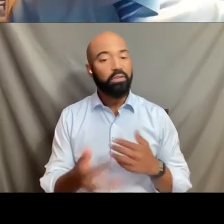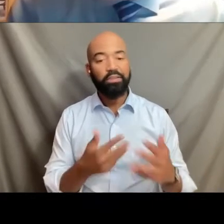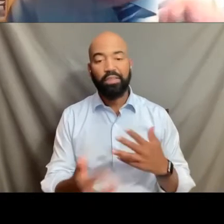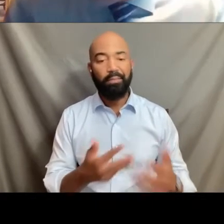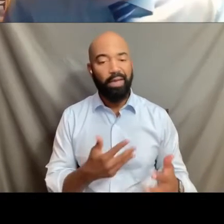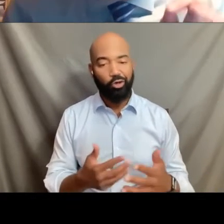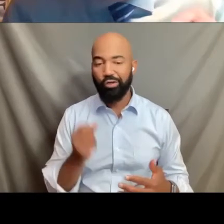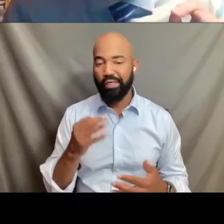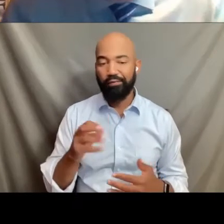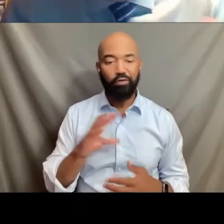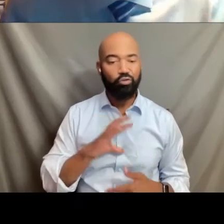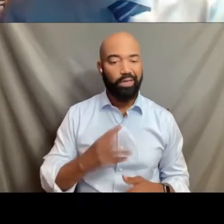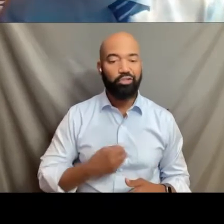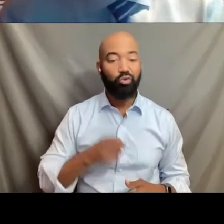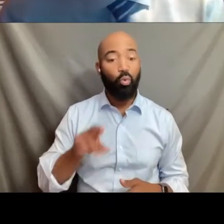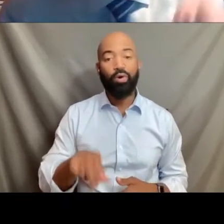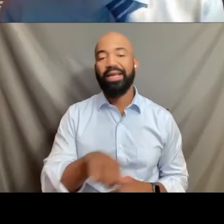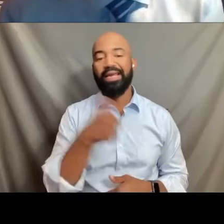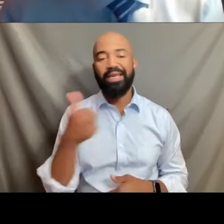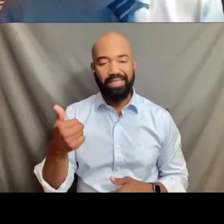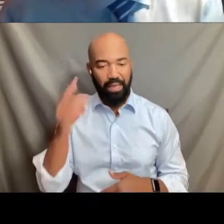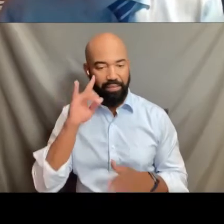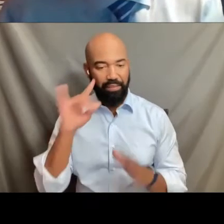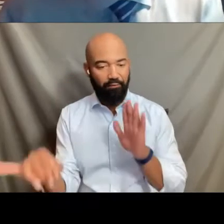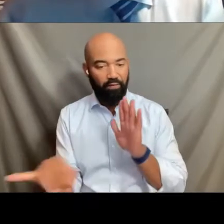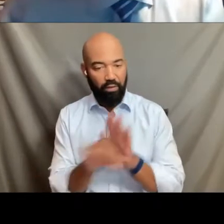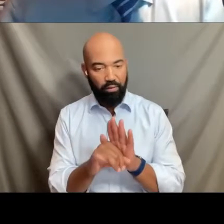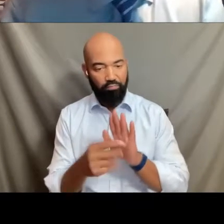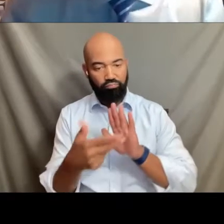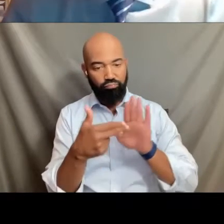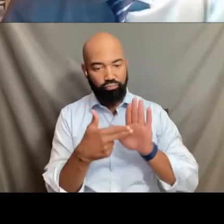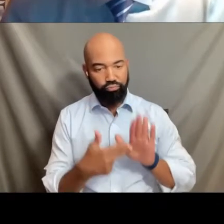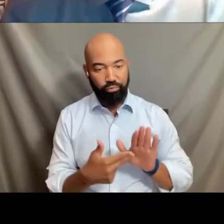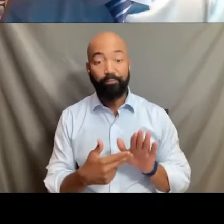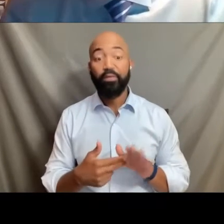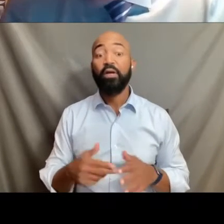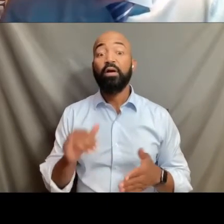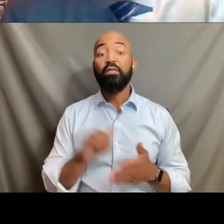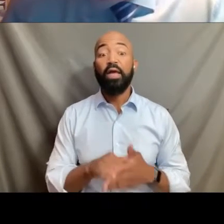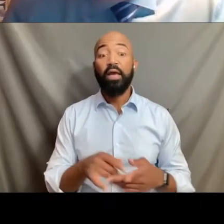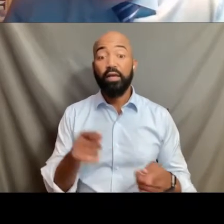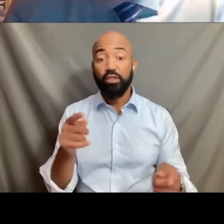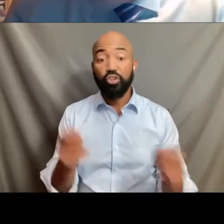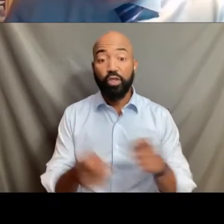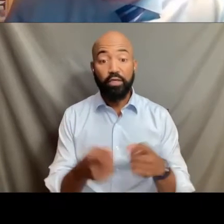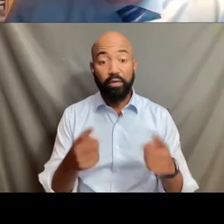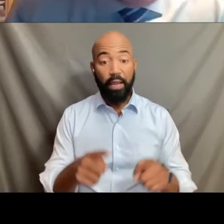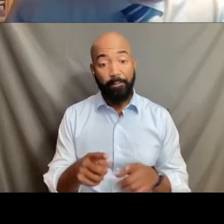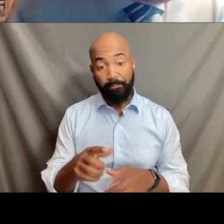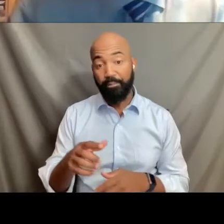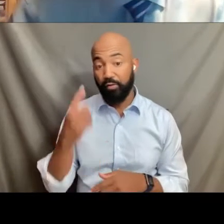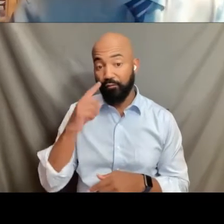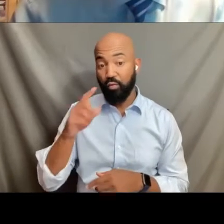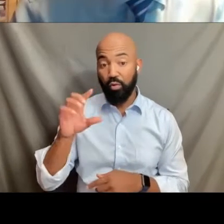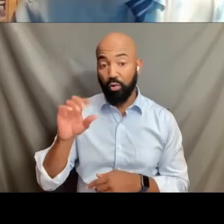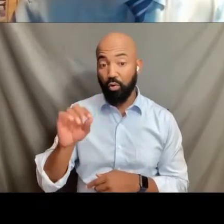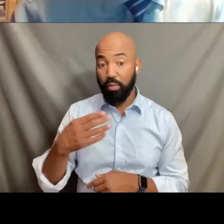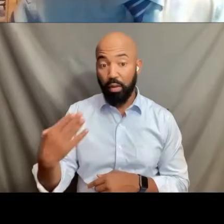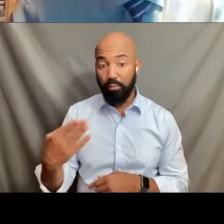Again, an important change in the law under Barack Obama. And then further, as you know, again, it could be a subject of an hour long presentation